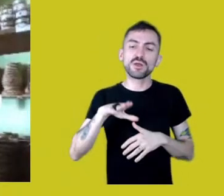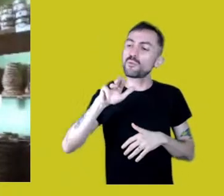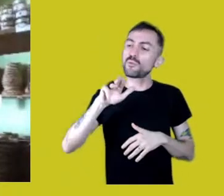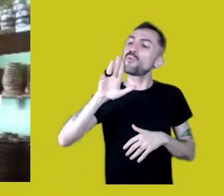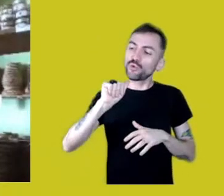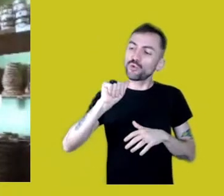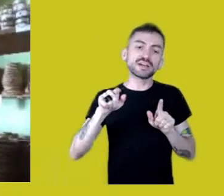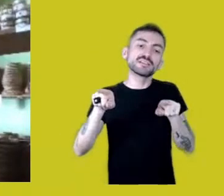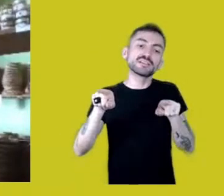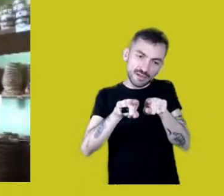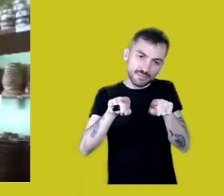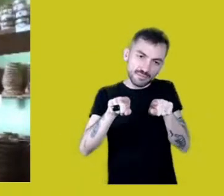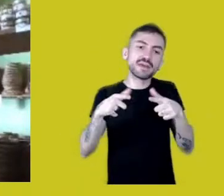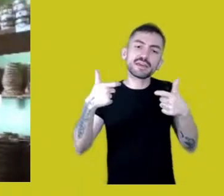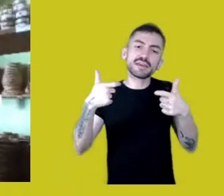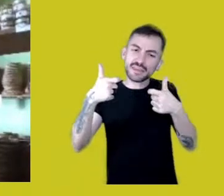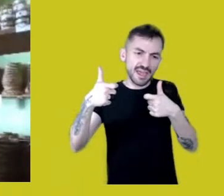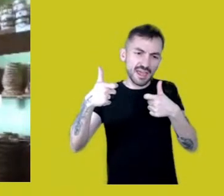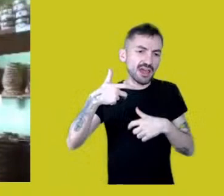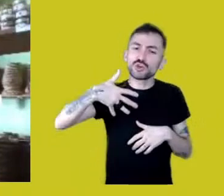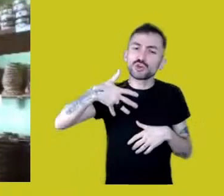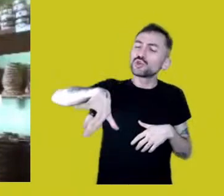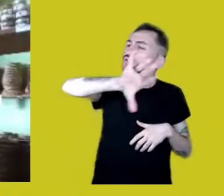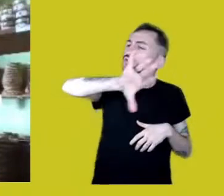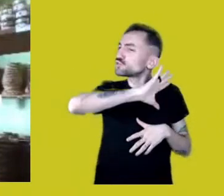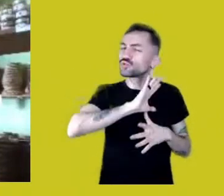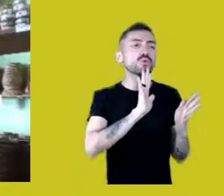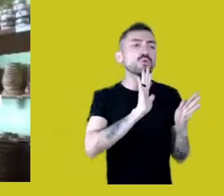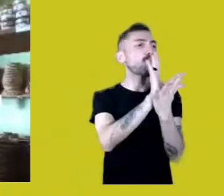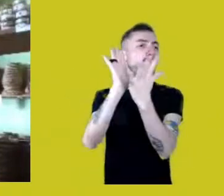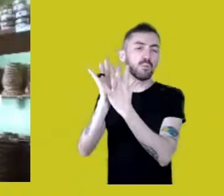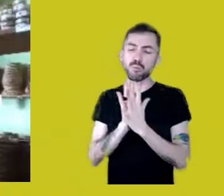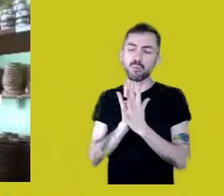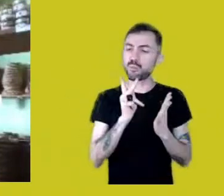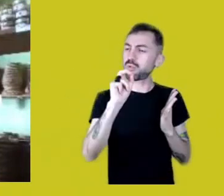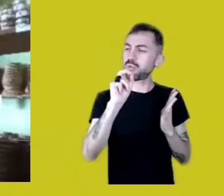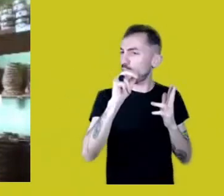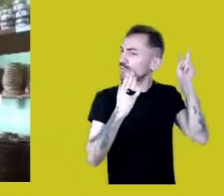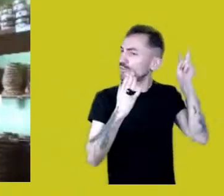Actually, all Native peoples are warriors.